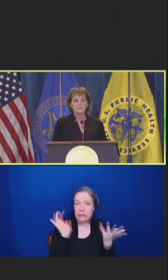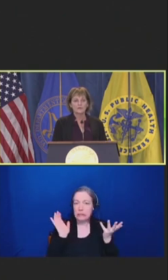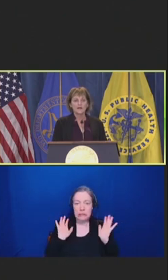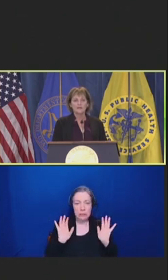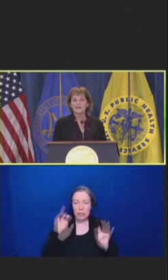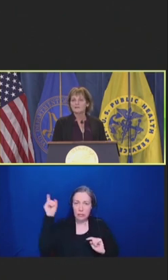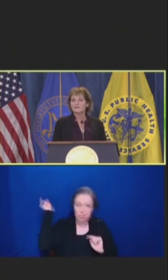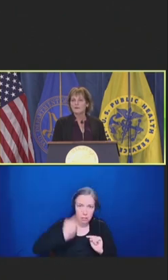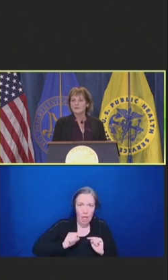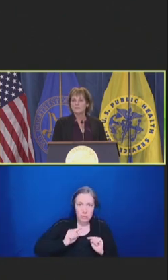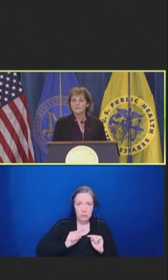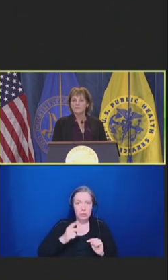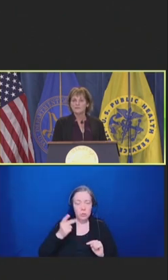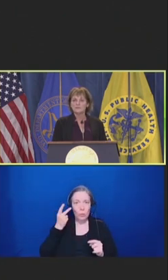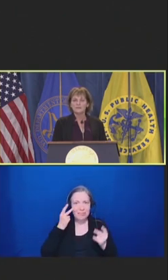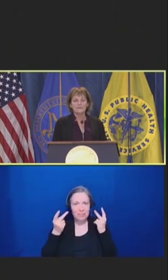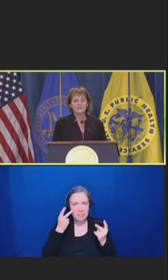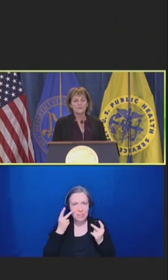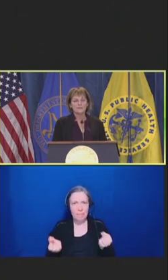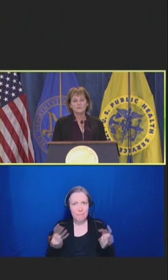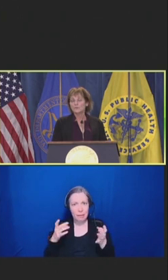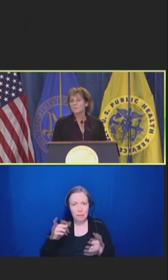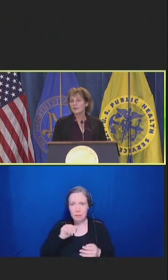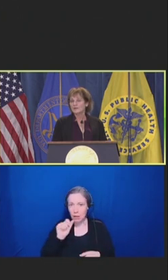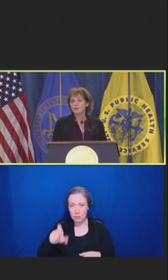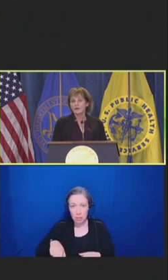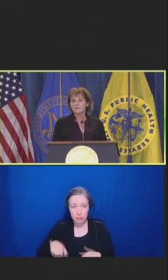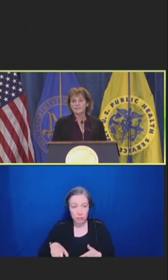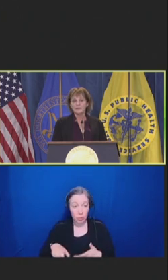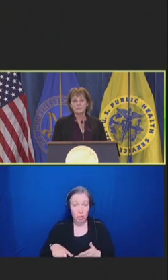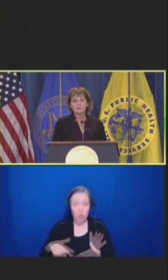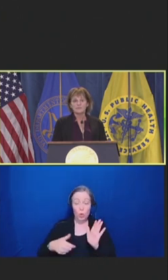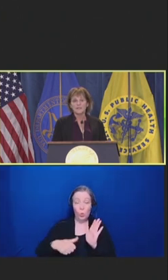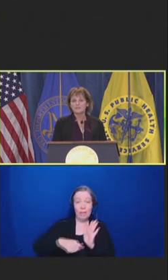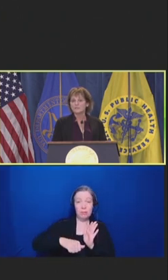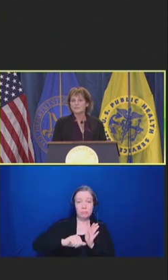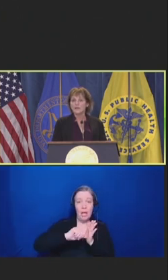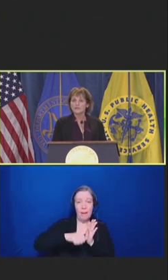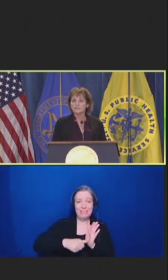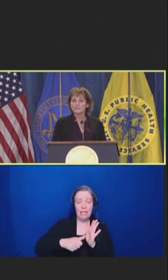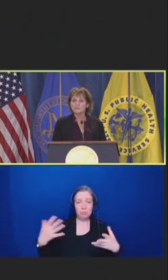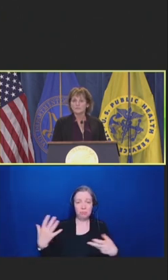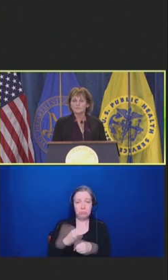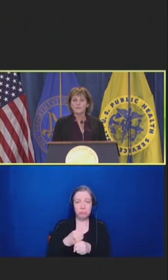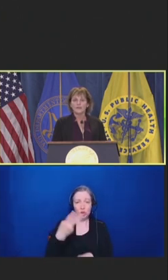We've highlighted many of these in a two pager called the de-implementation checklist.